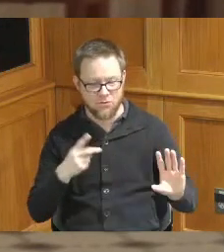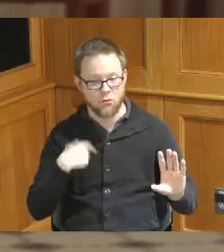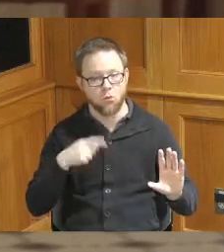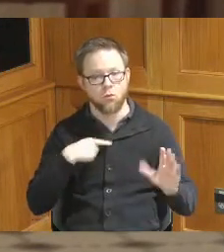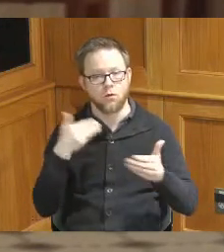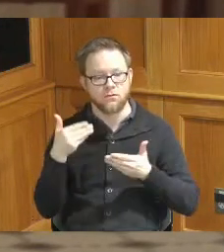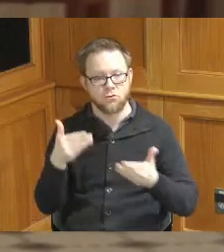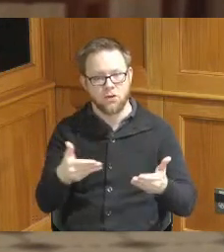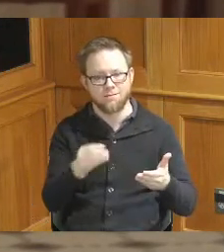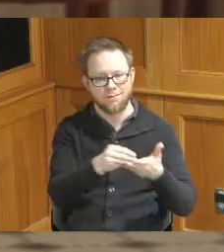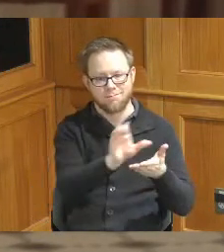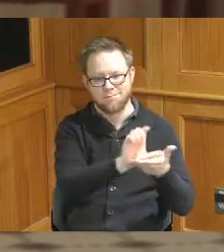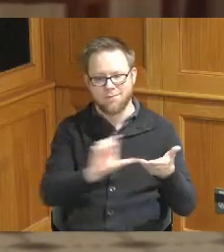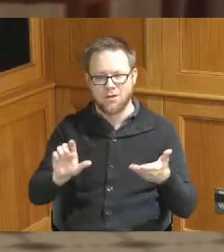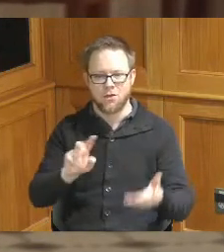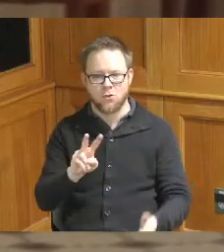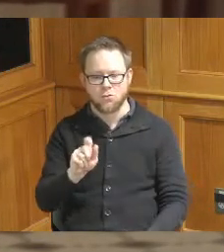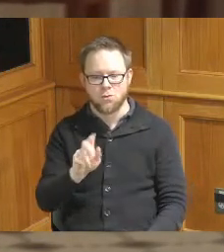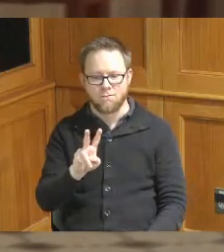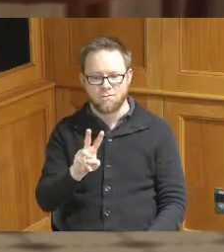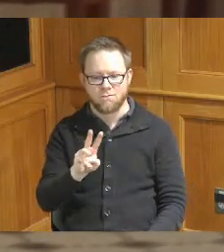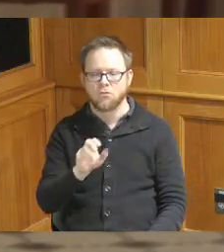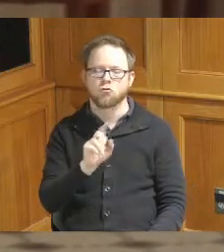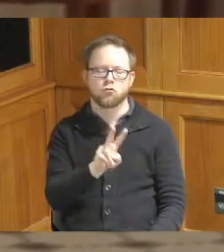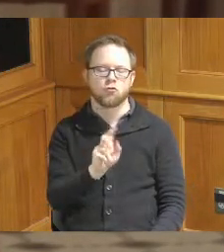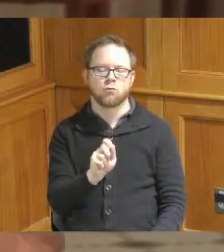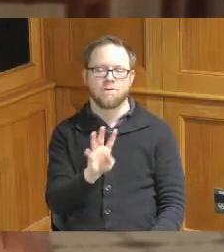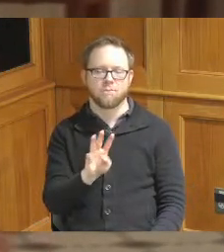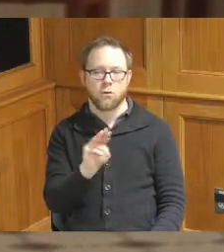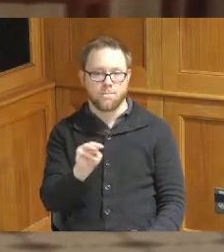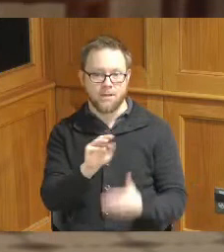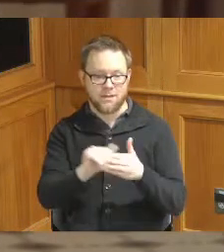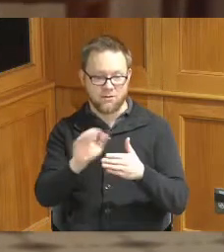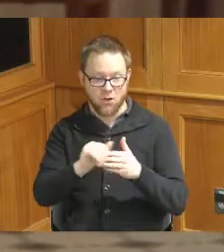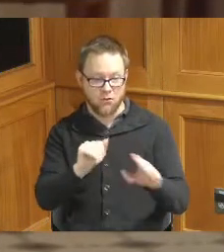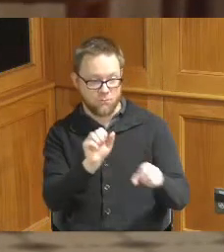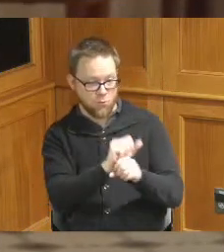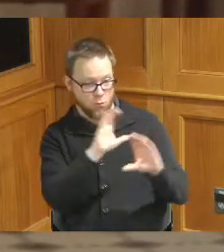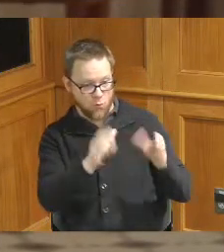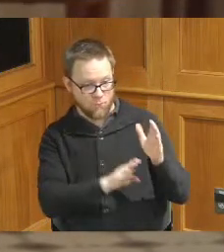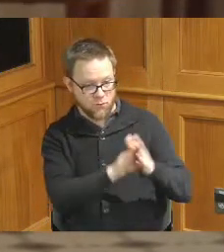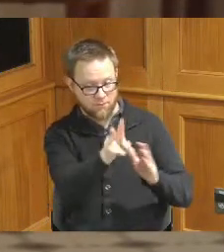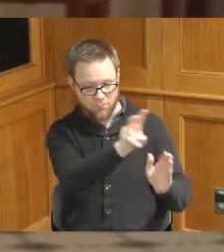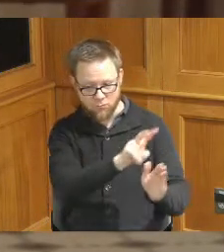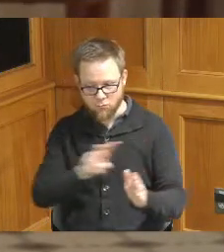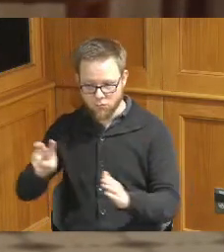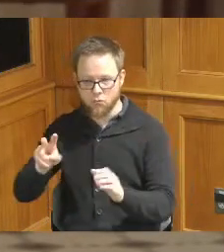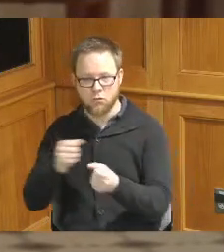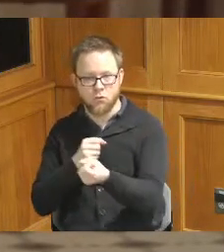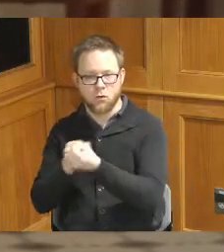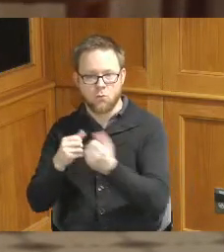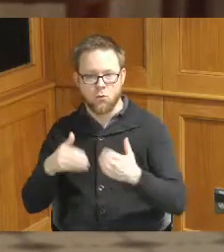moving 2.4 from Workforce Development into the youth resiliency Grant and if approved we will